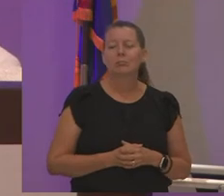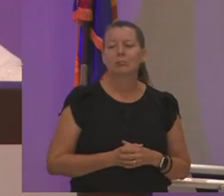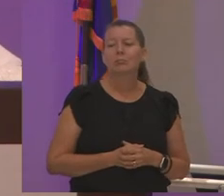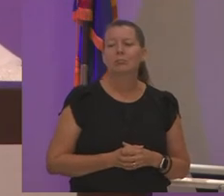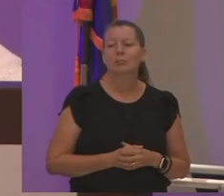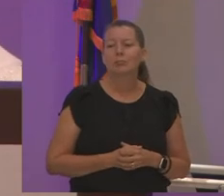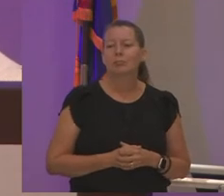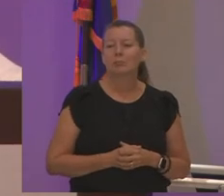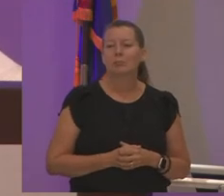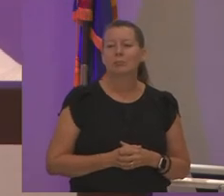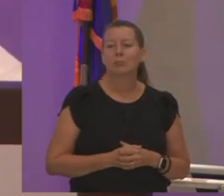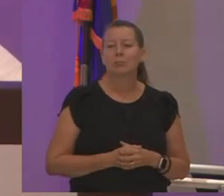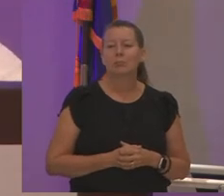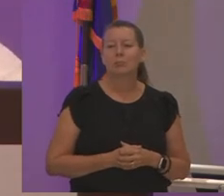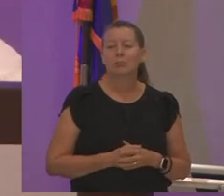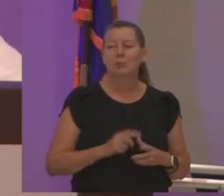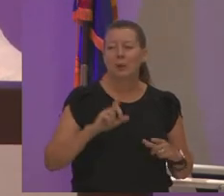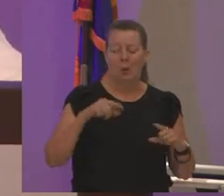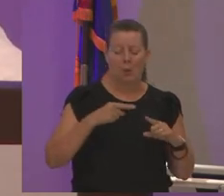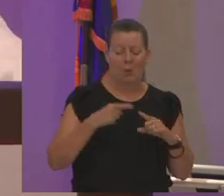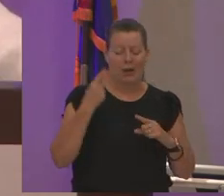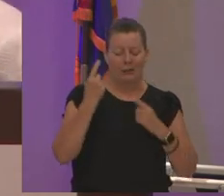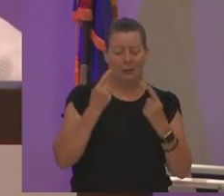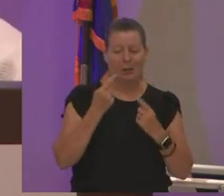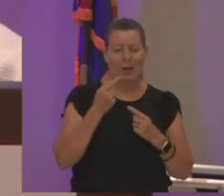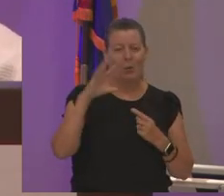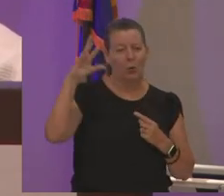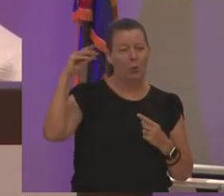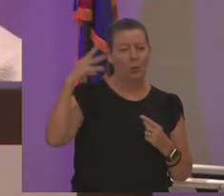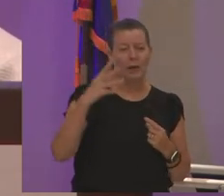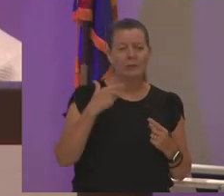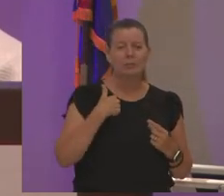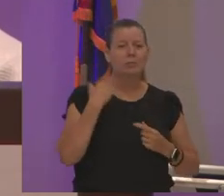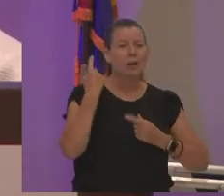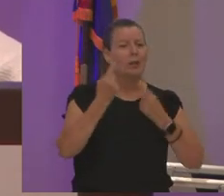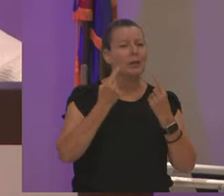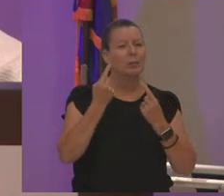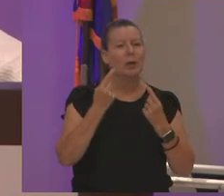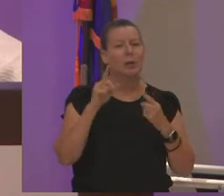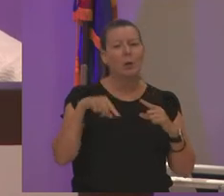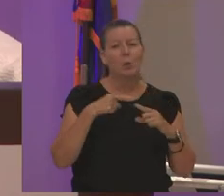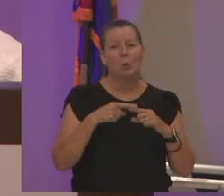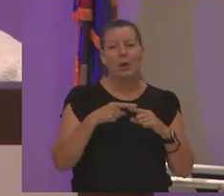and so when i think of grace what i think of is when i've had some of my employees